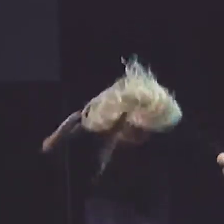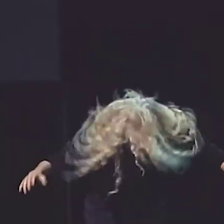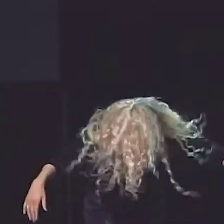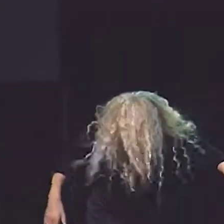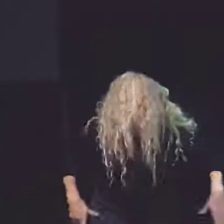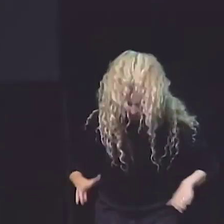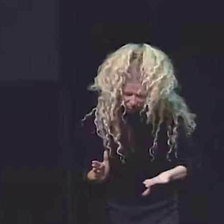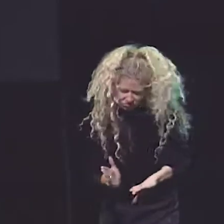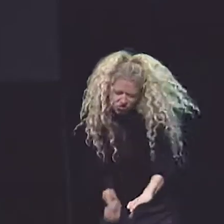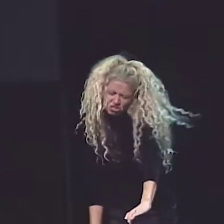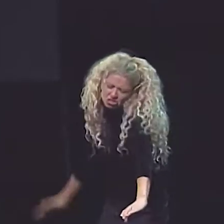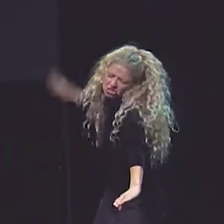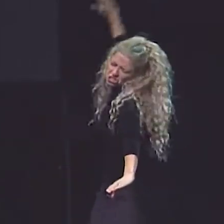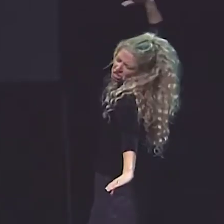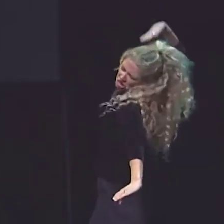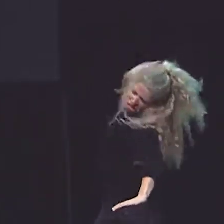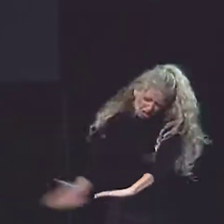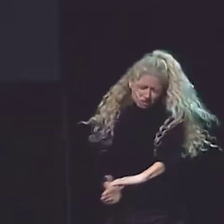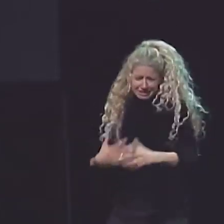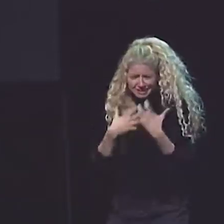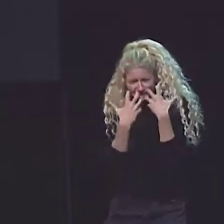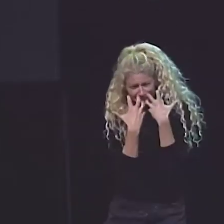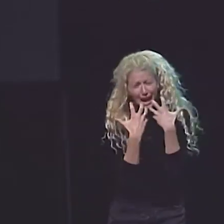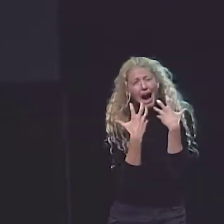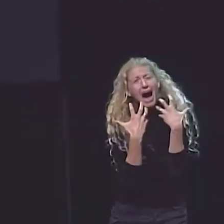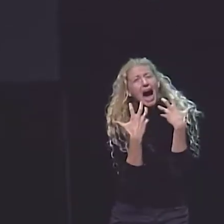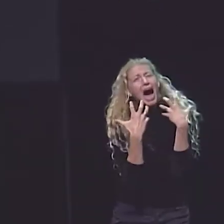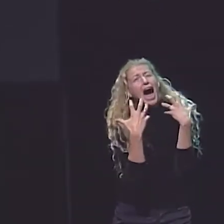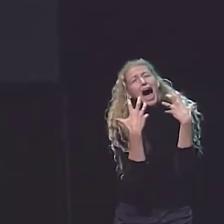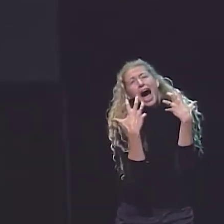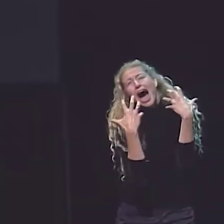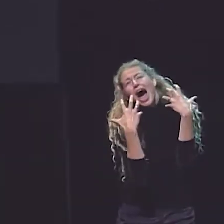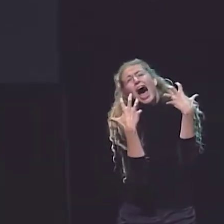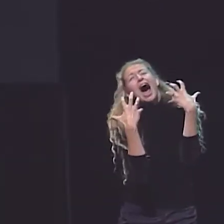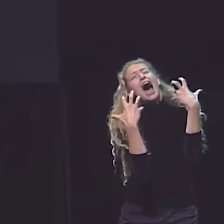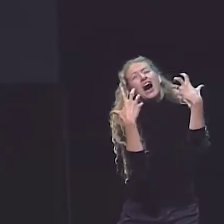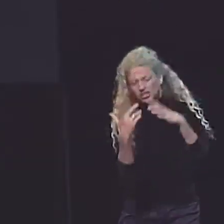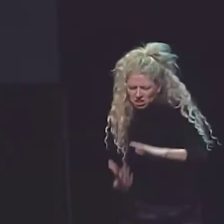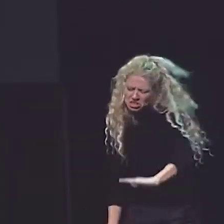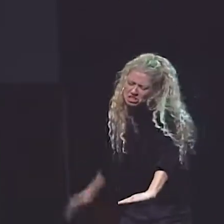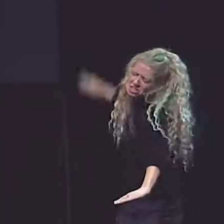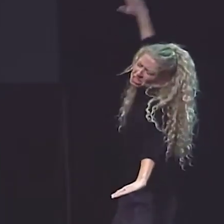AND HE PUTS MY HEAD DOWN, BENDS ME OVER, AND SPANKS ME, AND I SCREAMED,